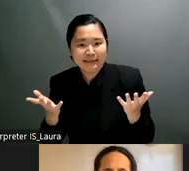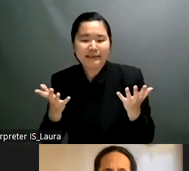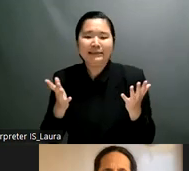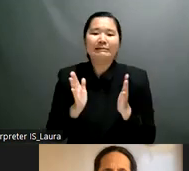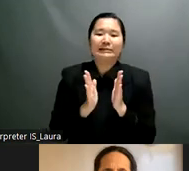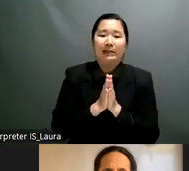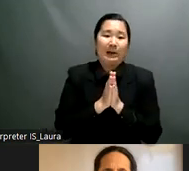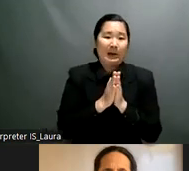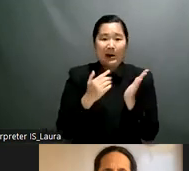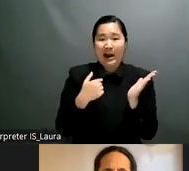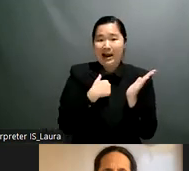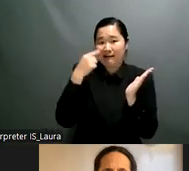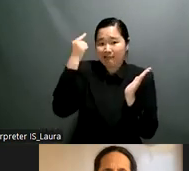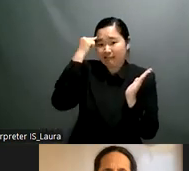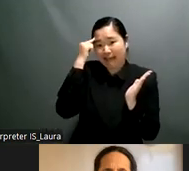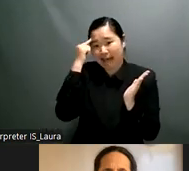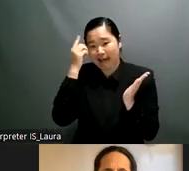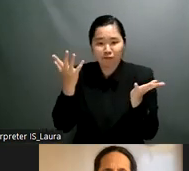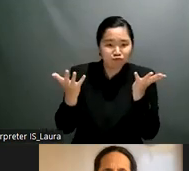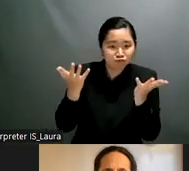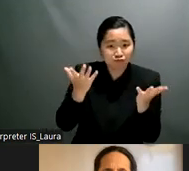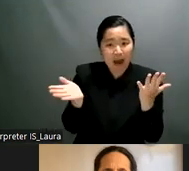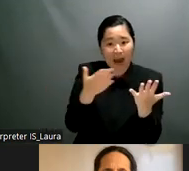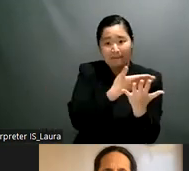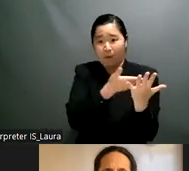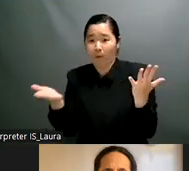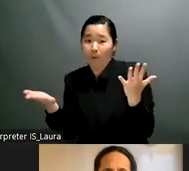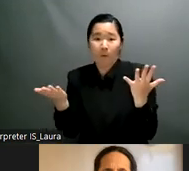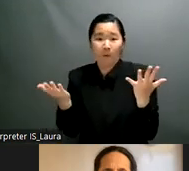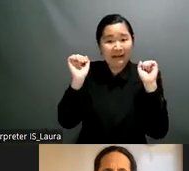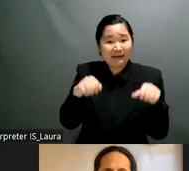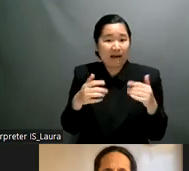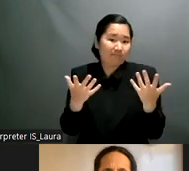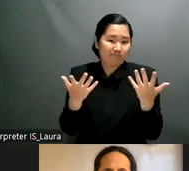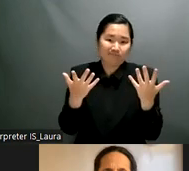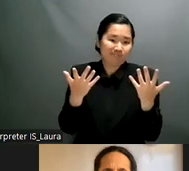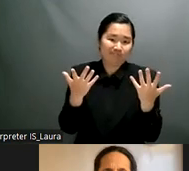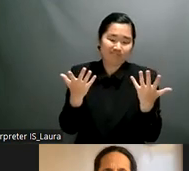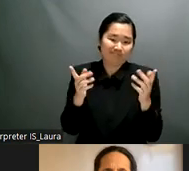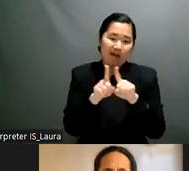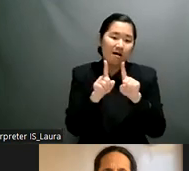explanation that we can you know take with ourselves in our movement in the future so thank